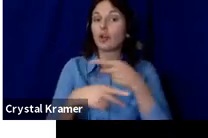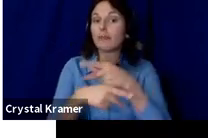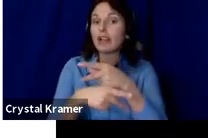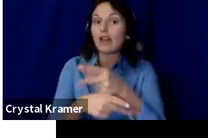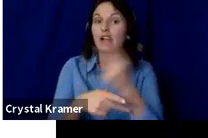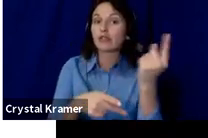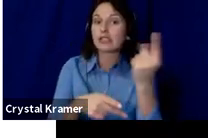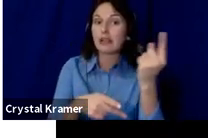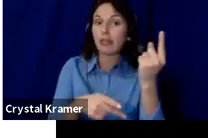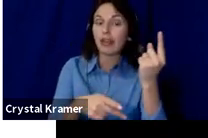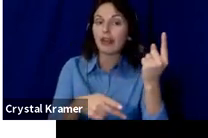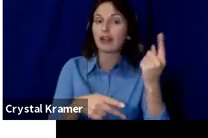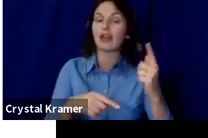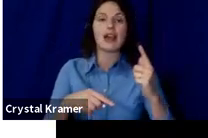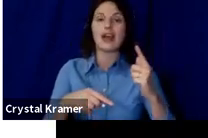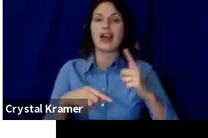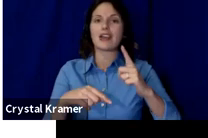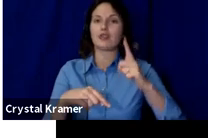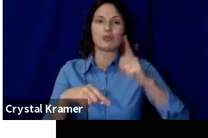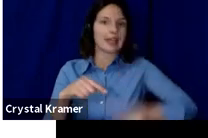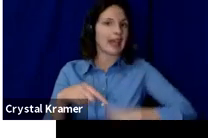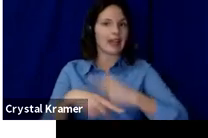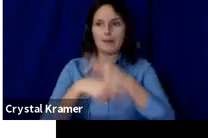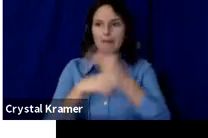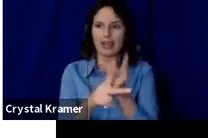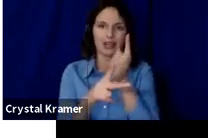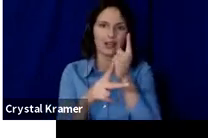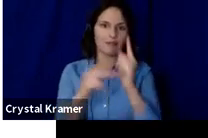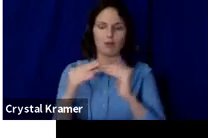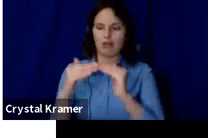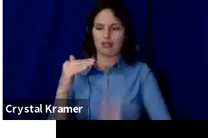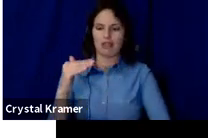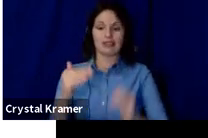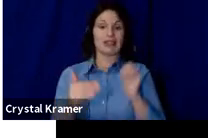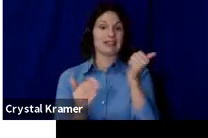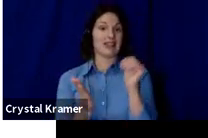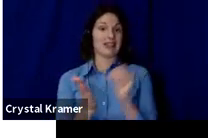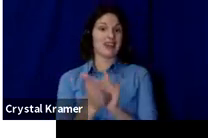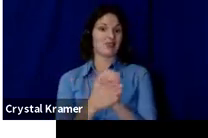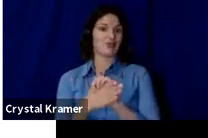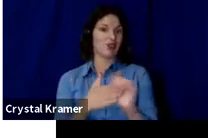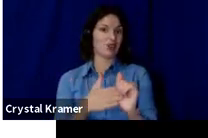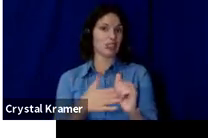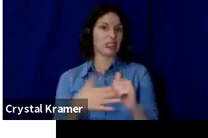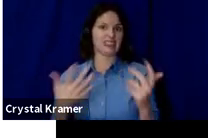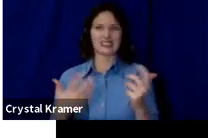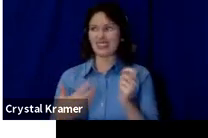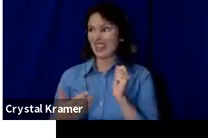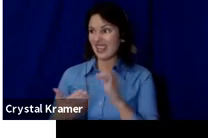less than $10,000, getting $8,000 isn't going to help you because you need this minimum